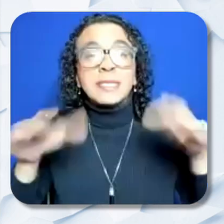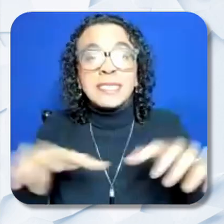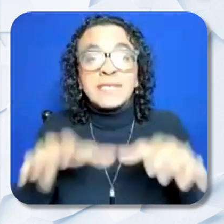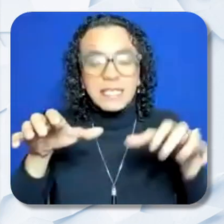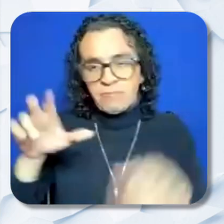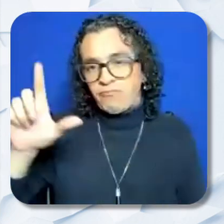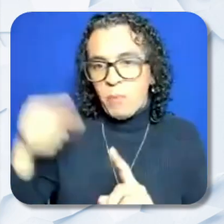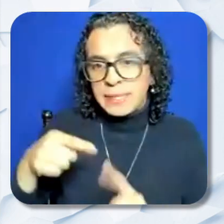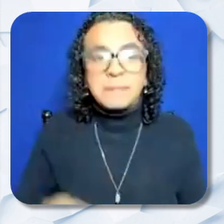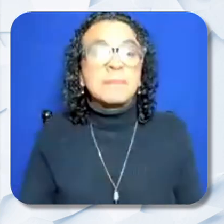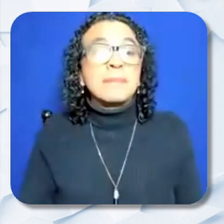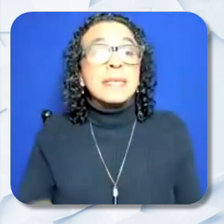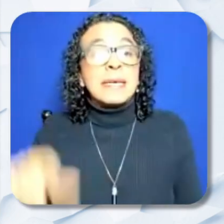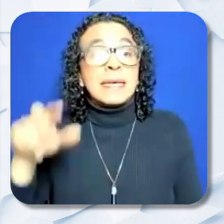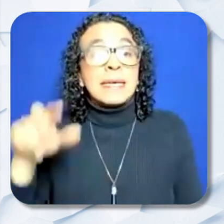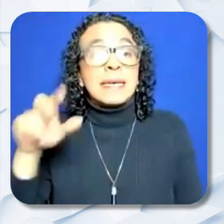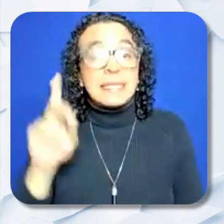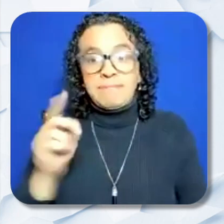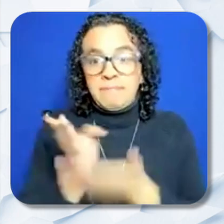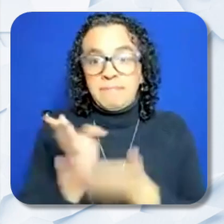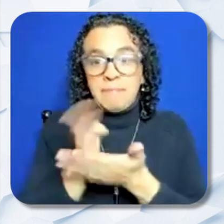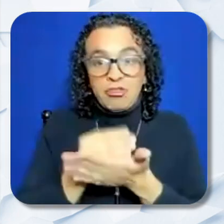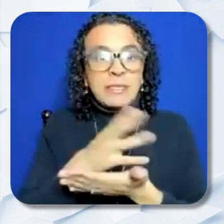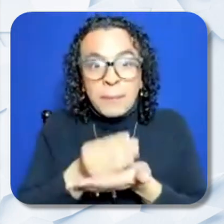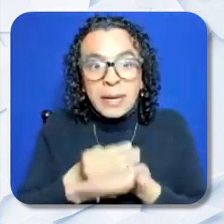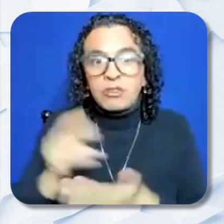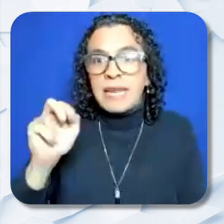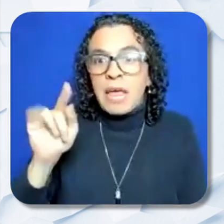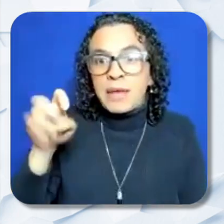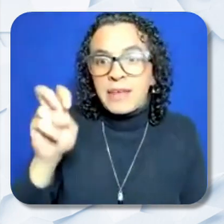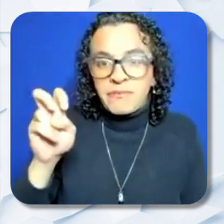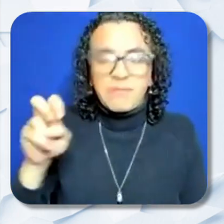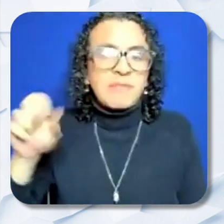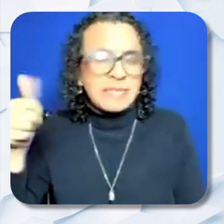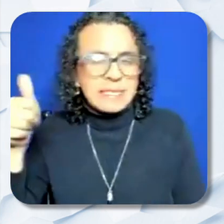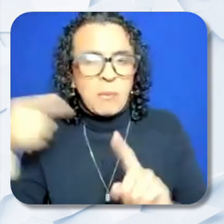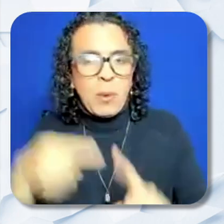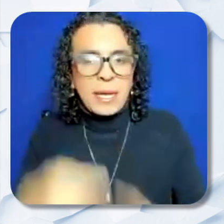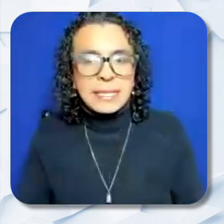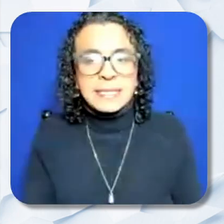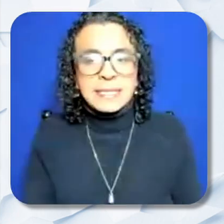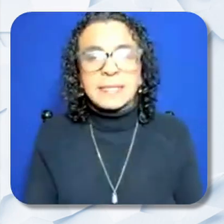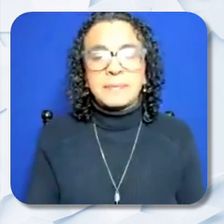E. Budget and Budget Narrative, 10 points. I just want to be sure our interpreter is still available, because I noticed I don't believe she's still on screen. There we go. Okay,